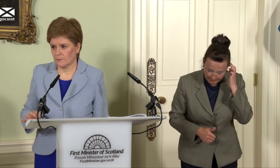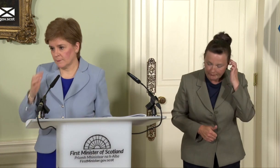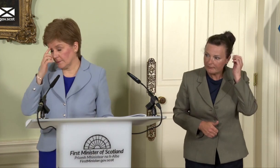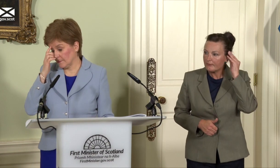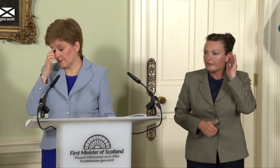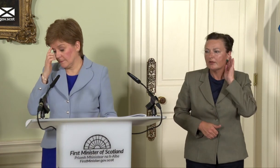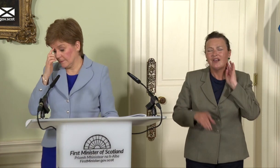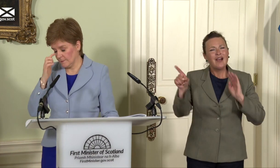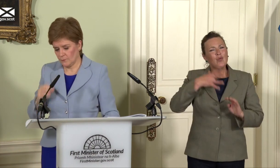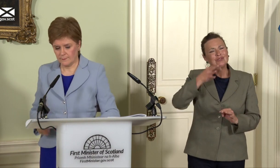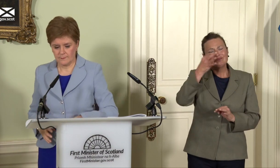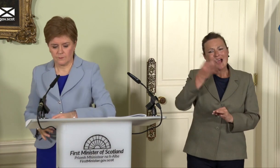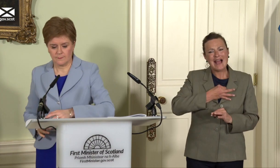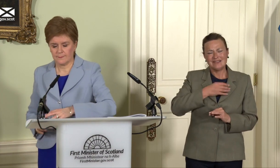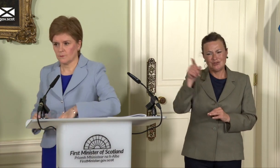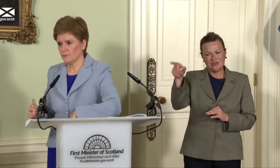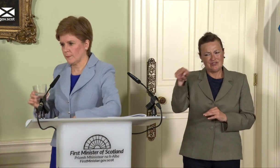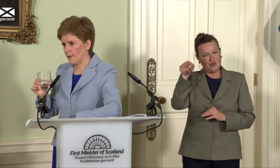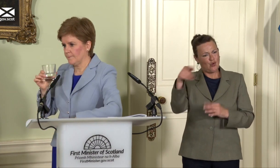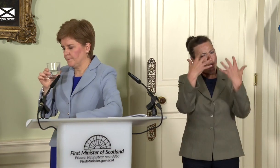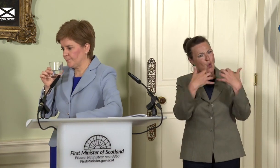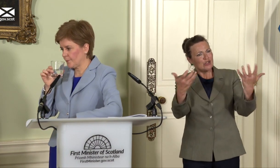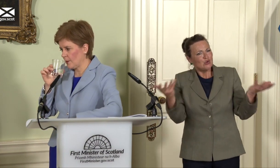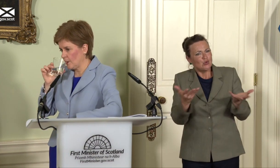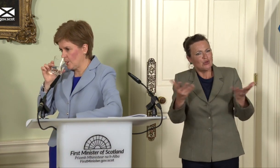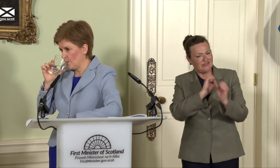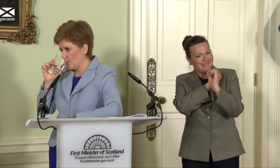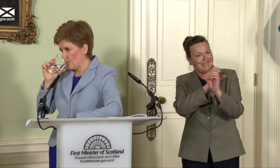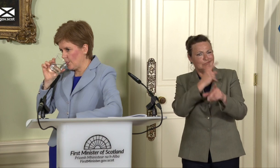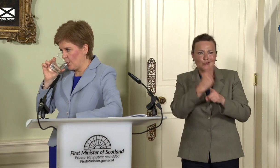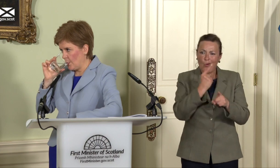the arguments we are hearing are ones we have heard before from pro-independence campaigners,